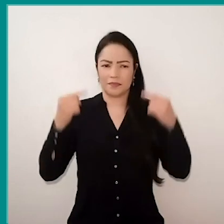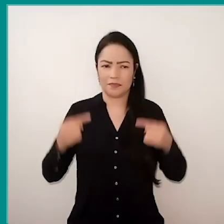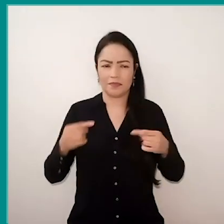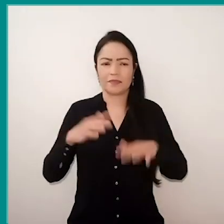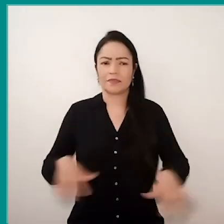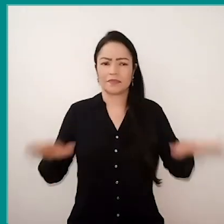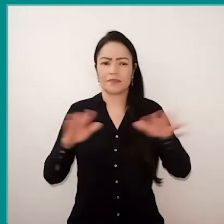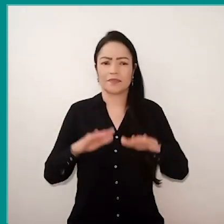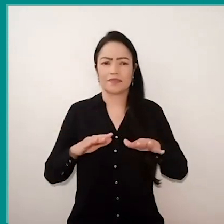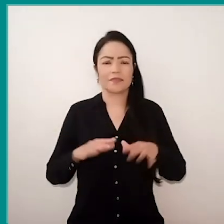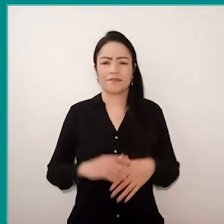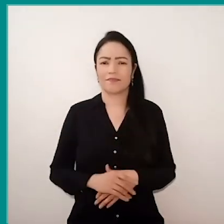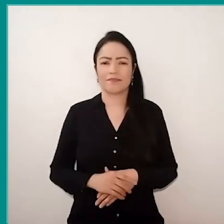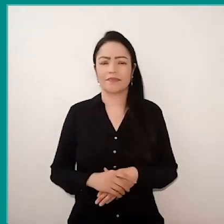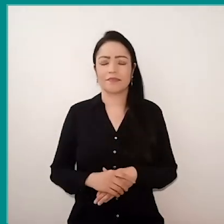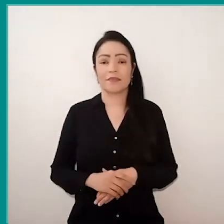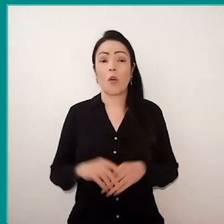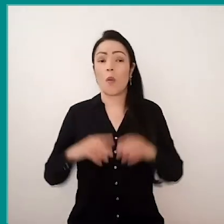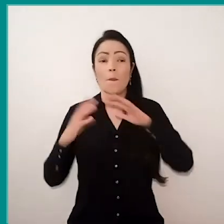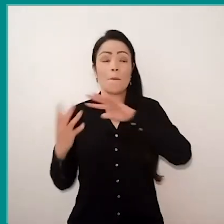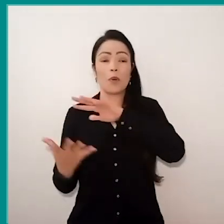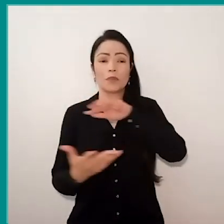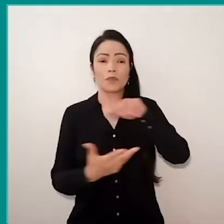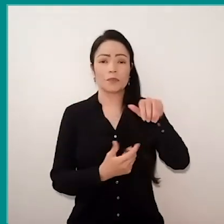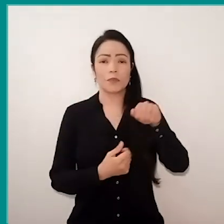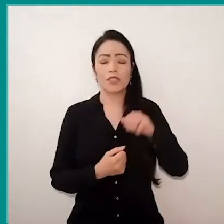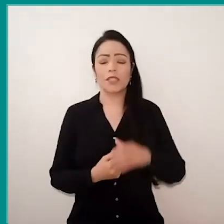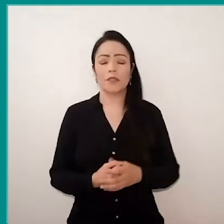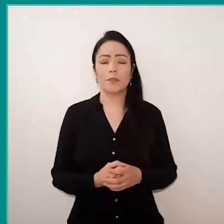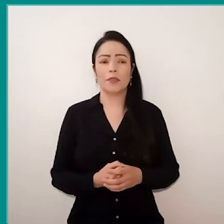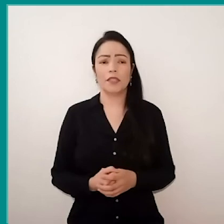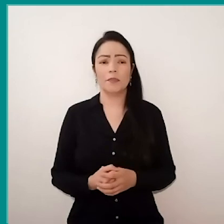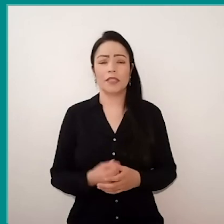I know it was challenging for the whole world, for the planet, but, I think, somehow,